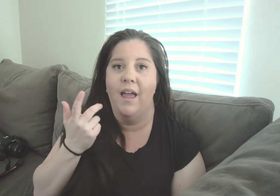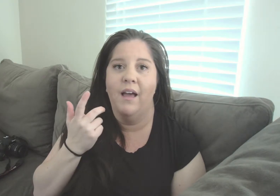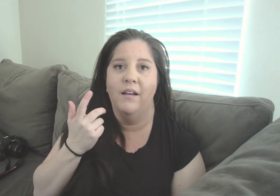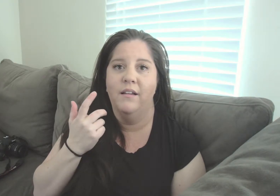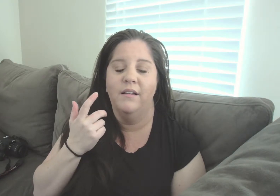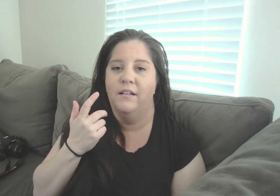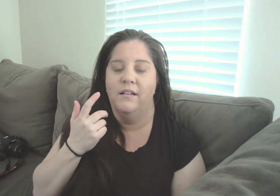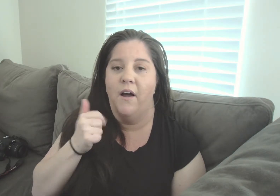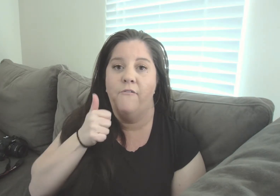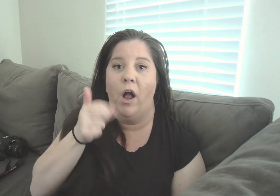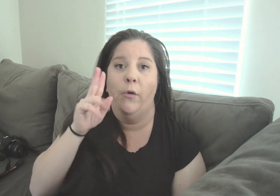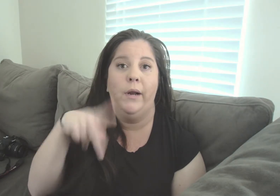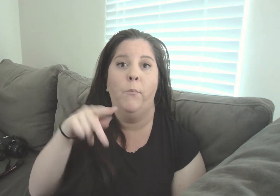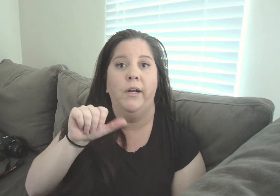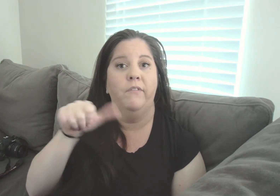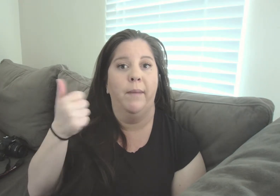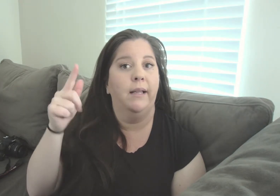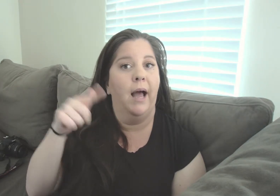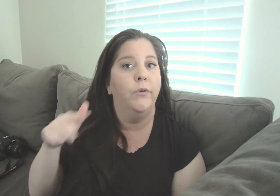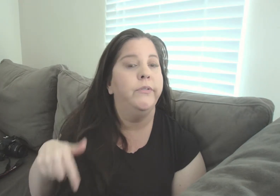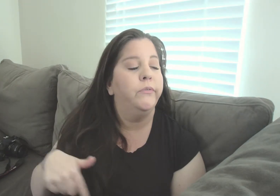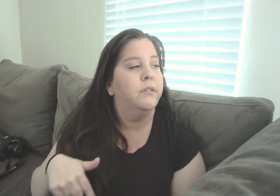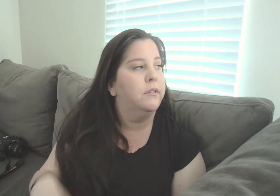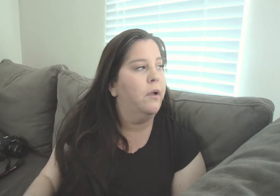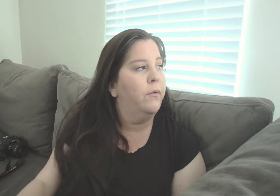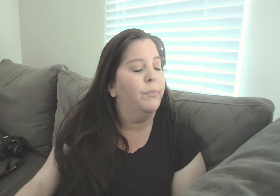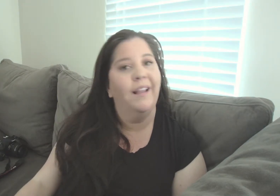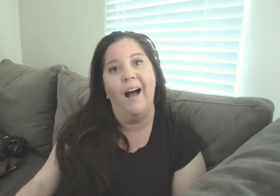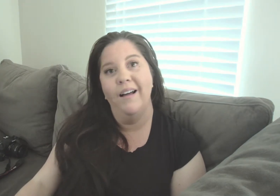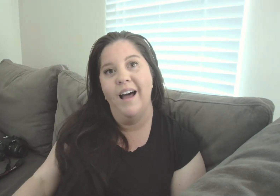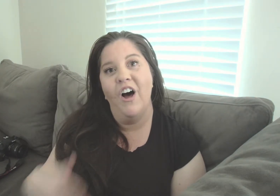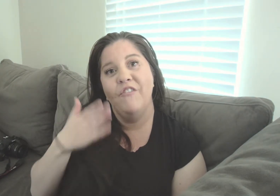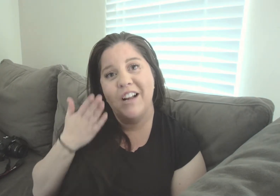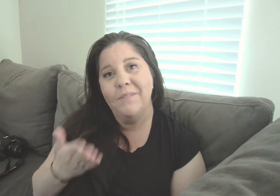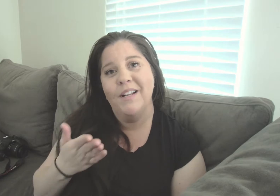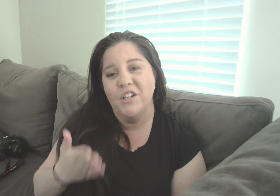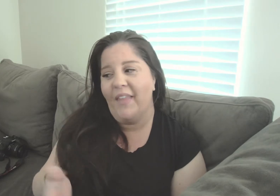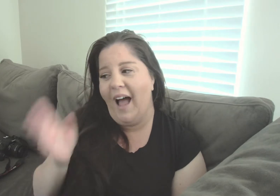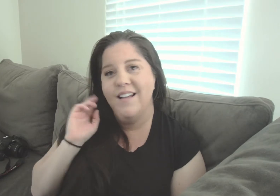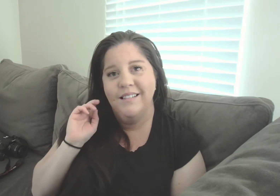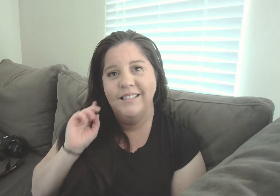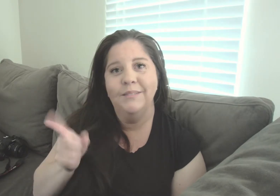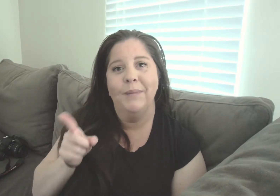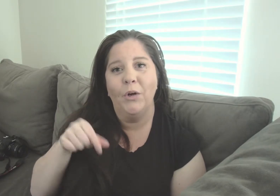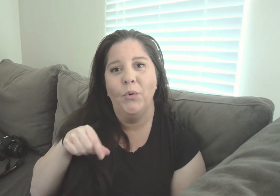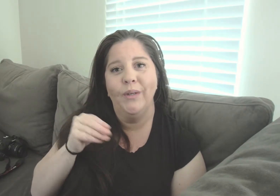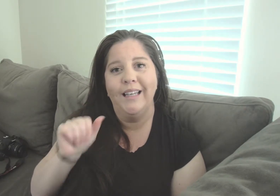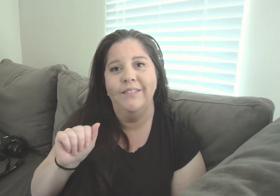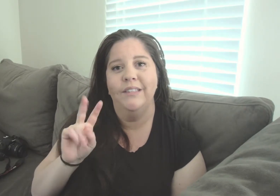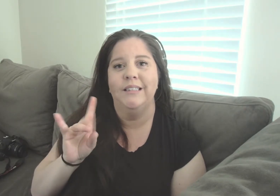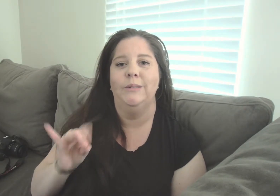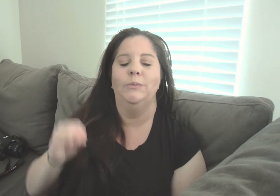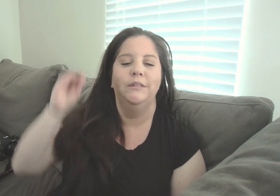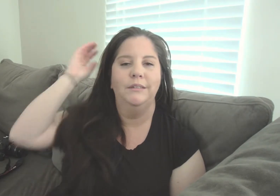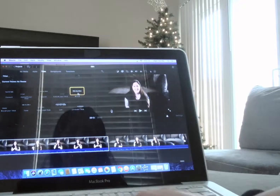And following up with everybody else so yeah I forgot to mention that in my Q & A video